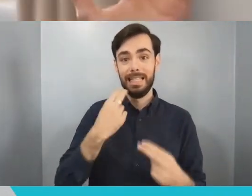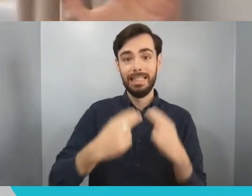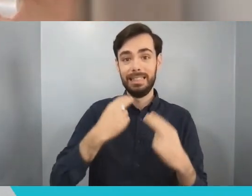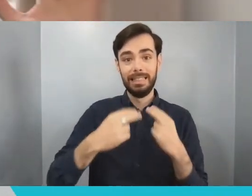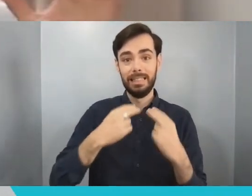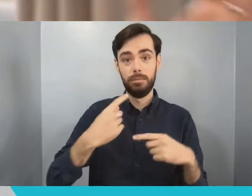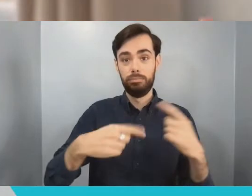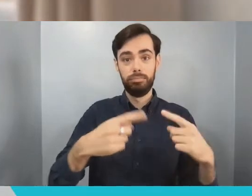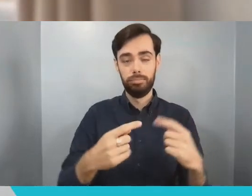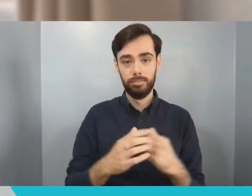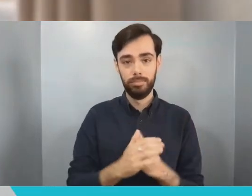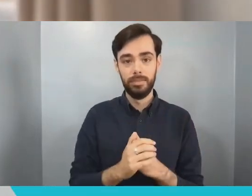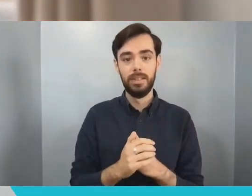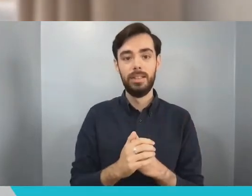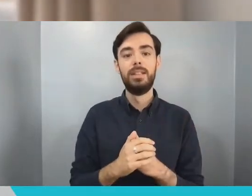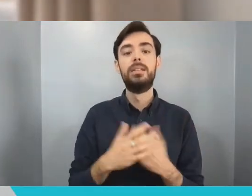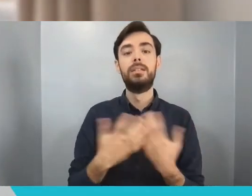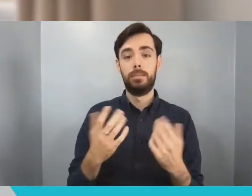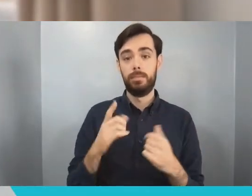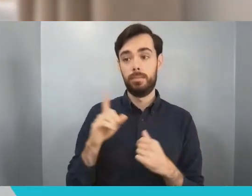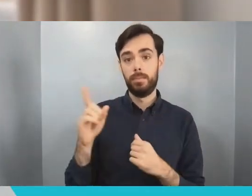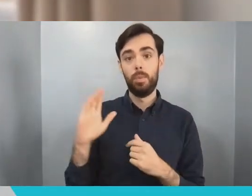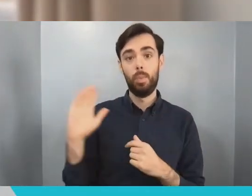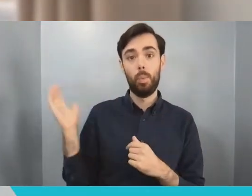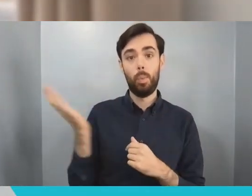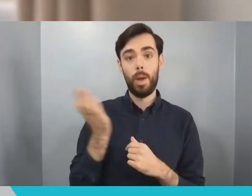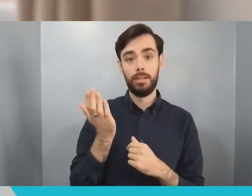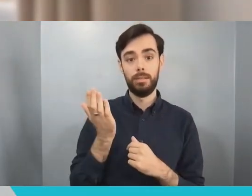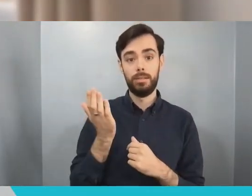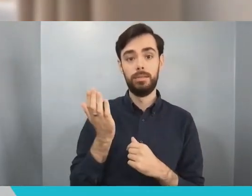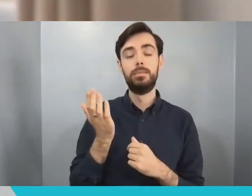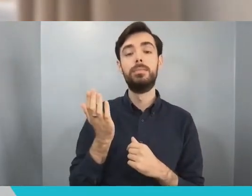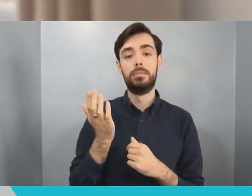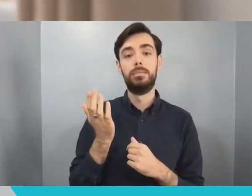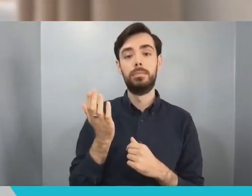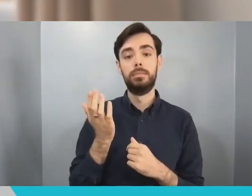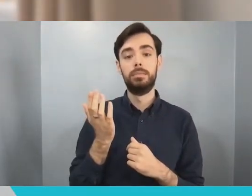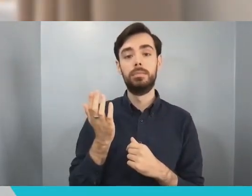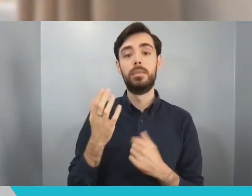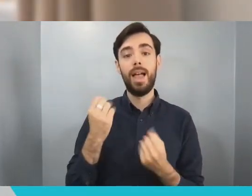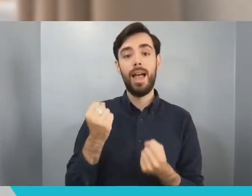staff walked around the restaurant with cuts of meat on these big skewers and if your coaster